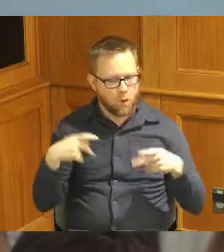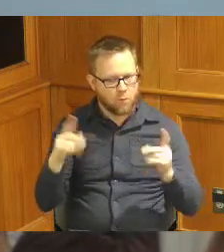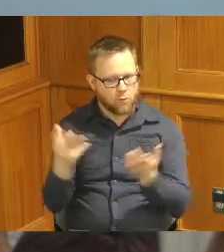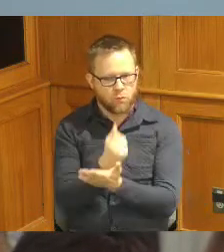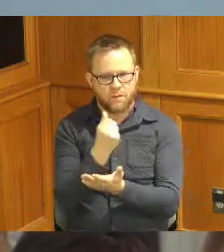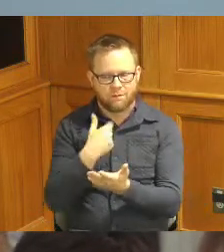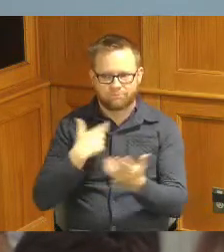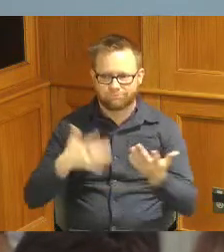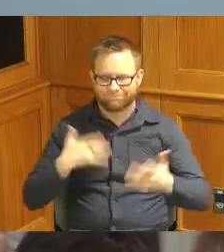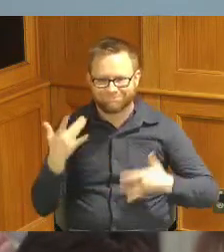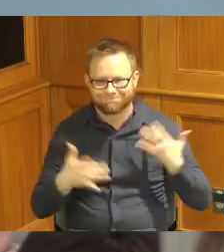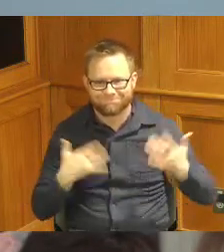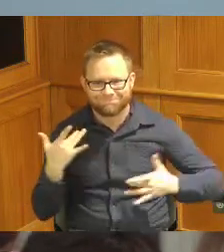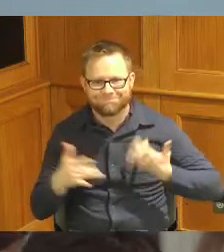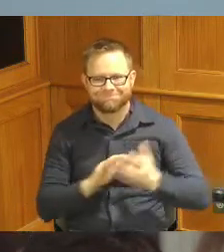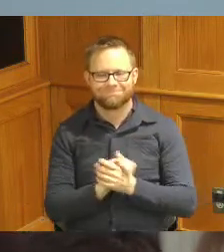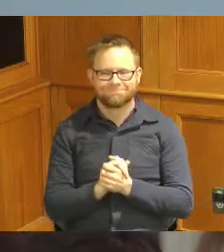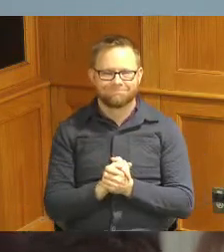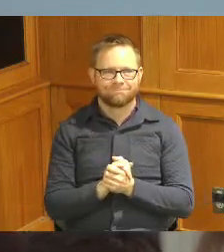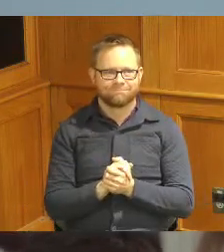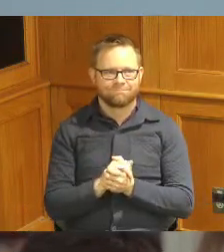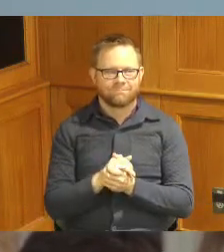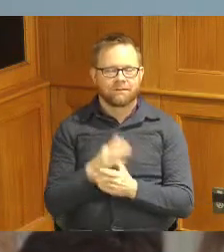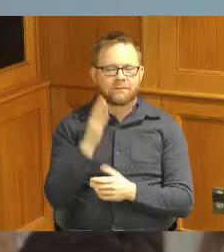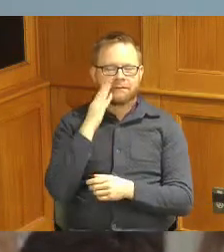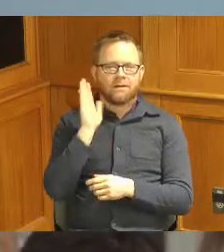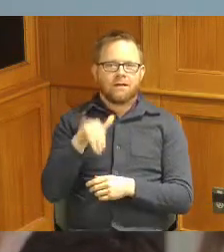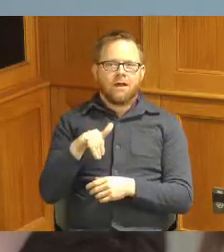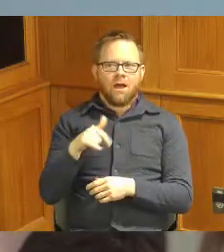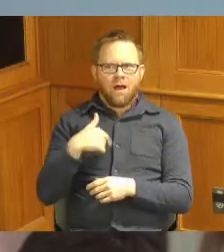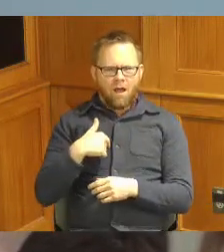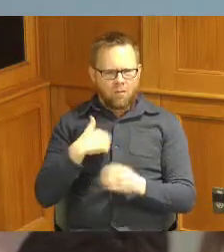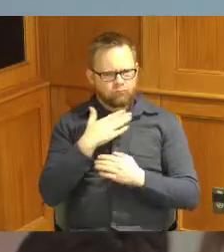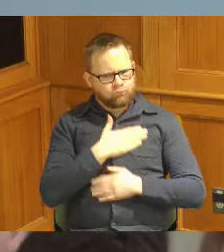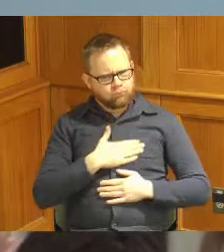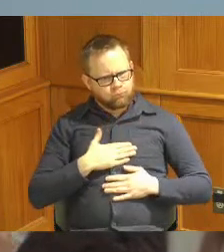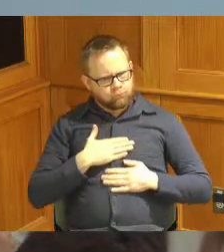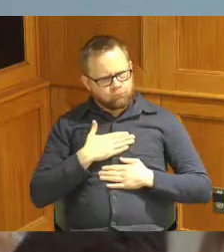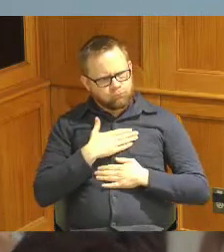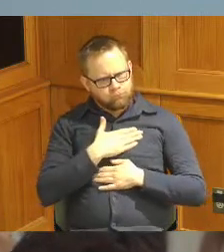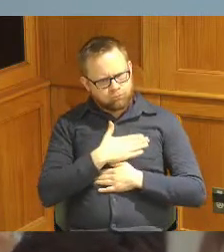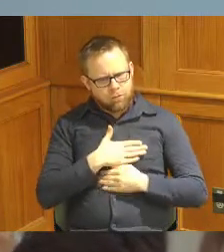to excited you know it was been an absolute pleasure serving this Commission and our